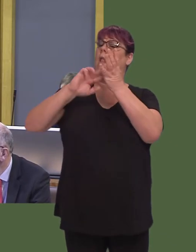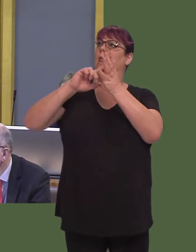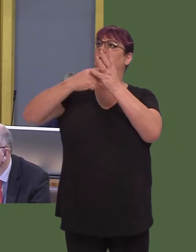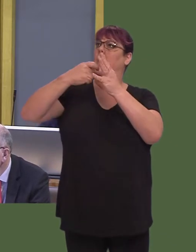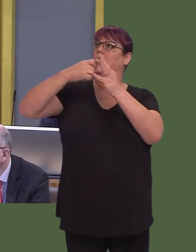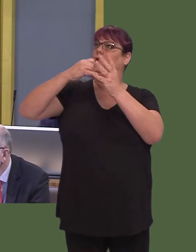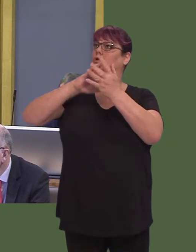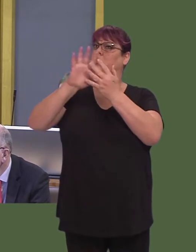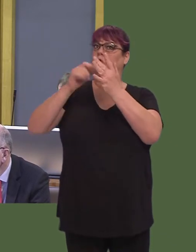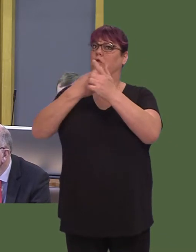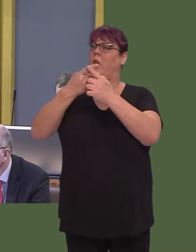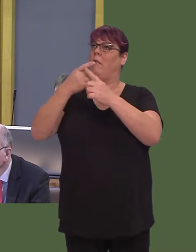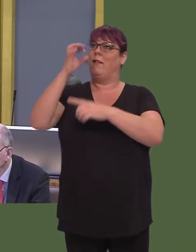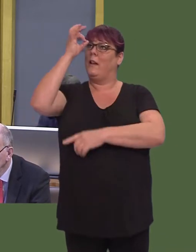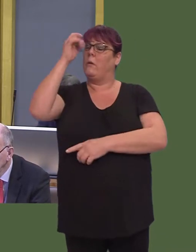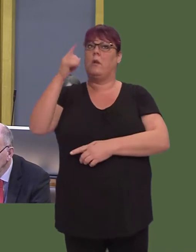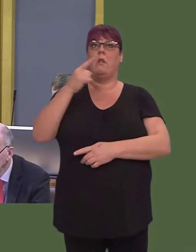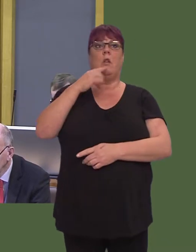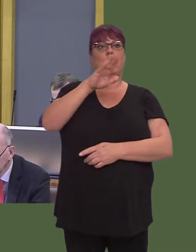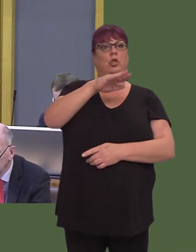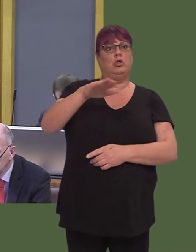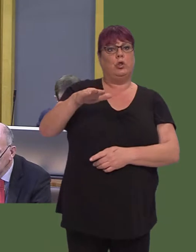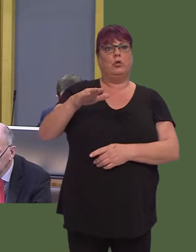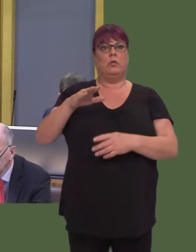meals for those eligible 365 days a year.